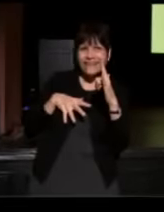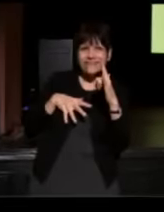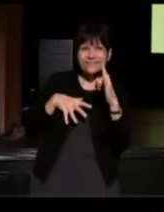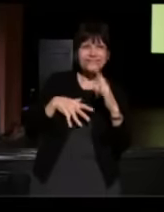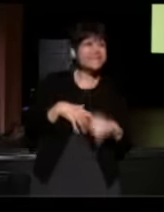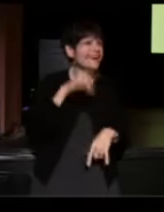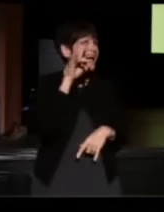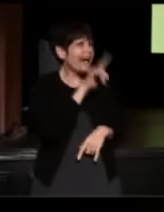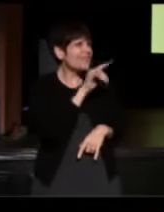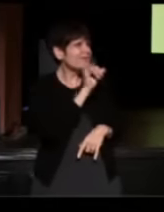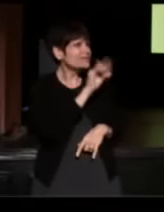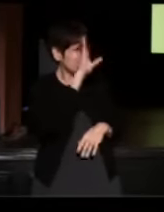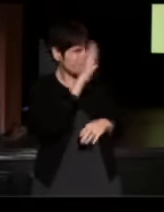(Mary) I love you too, son.